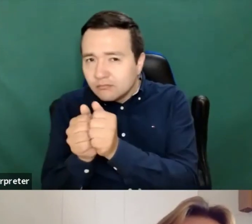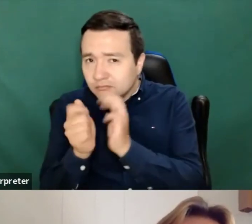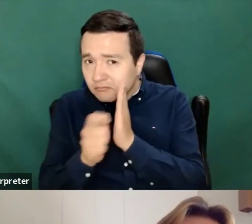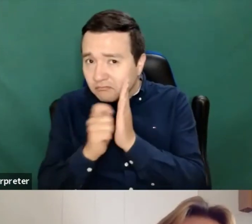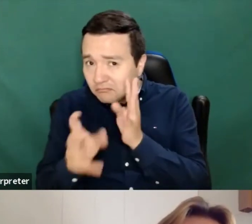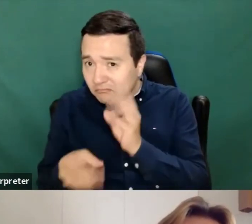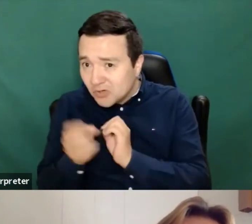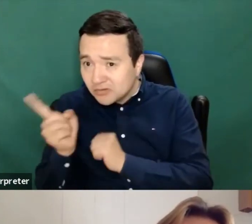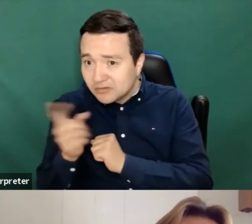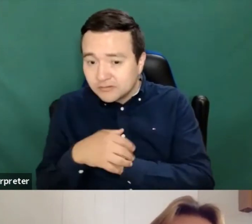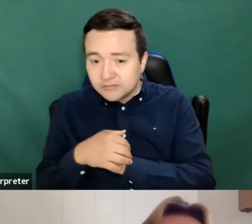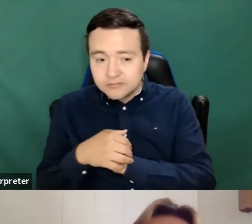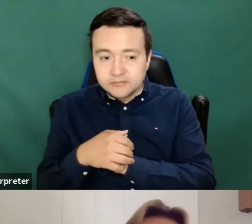Yeah, sure, yeah.